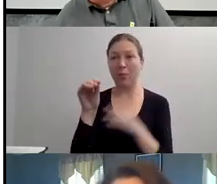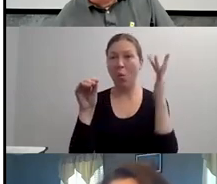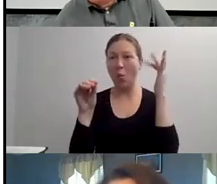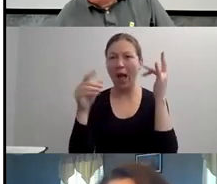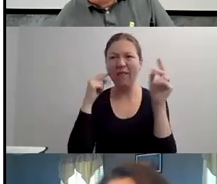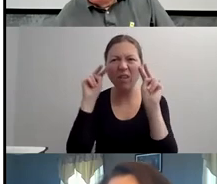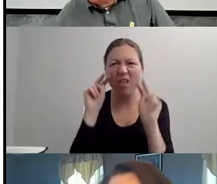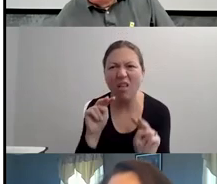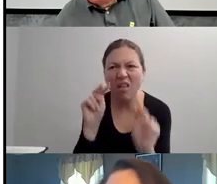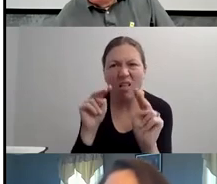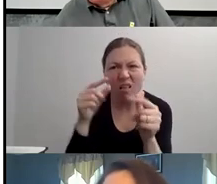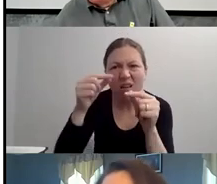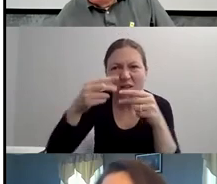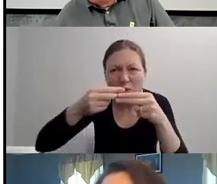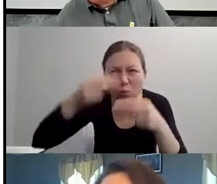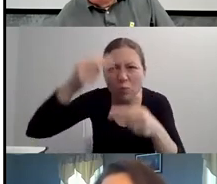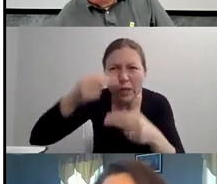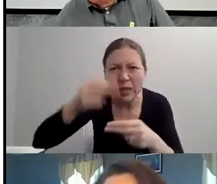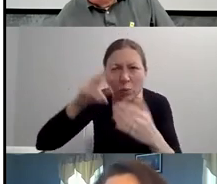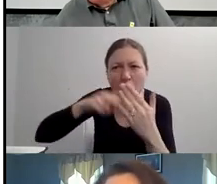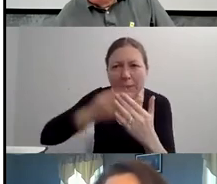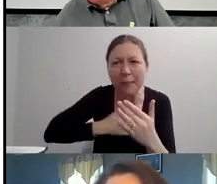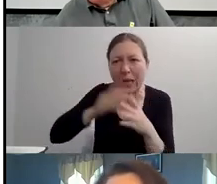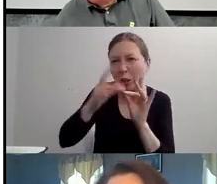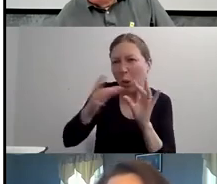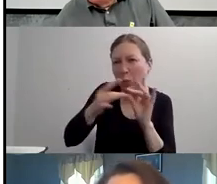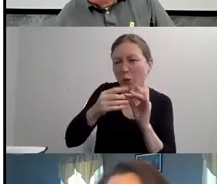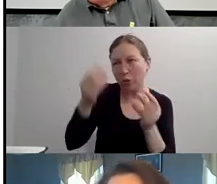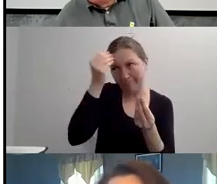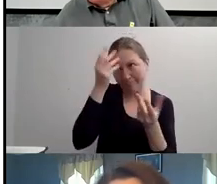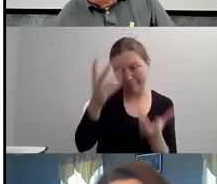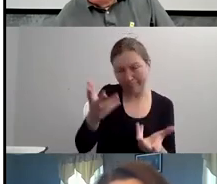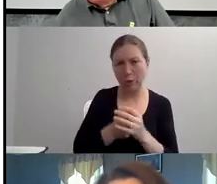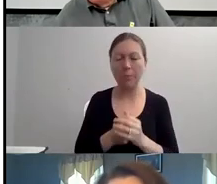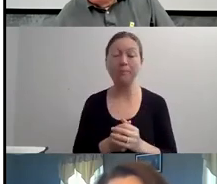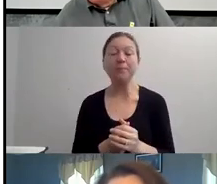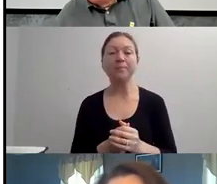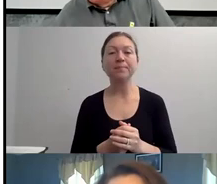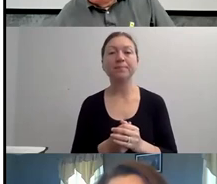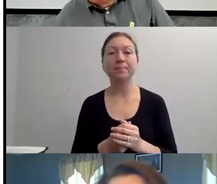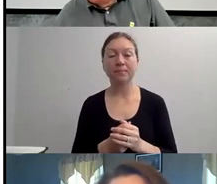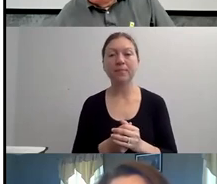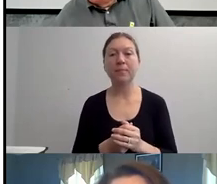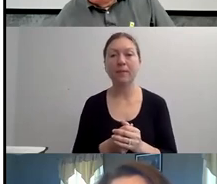NOW WE JUST WANT TO GO OVER SOME JUST KEY CONCEPTS THAT ARE IMPORTANT IN THE DISABILITY